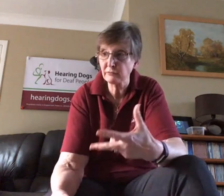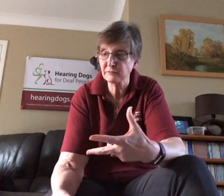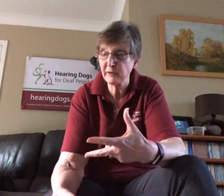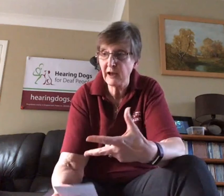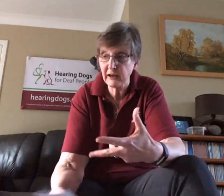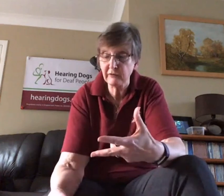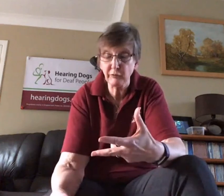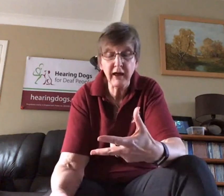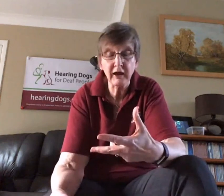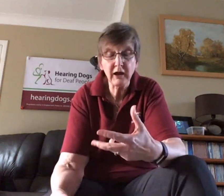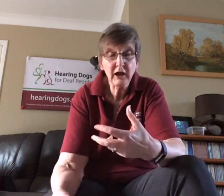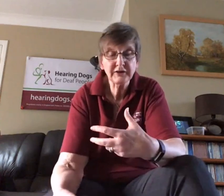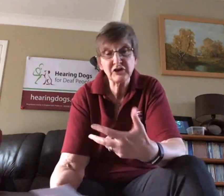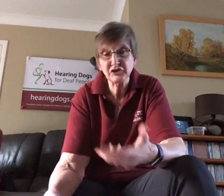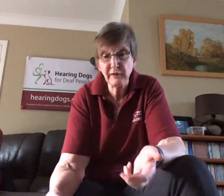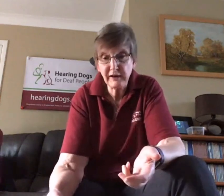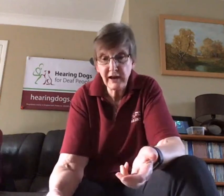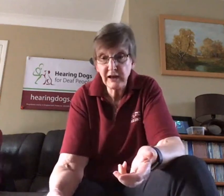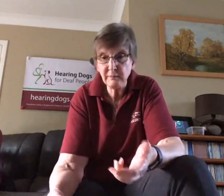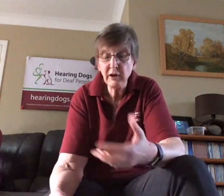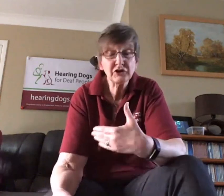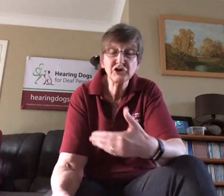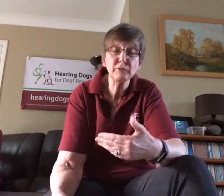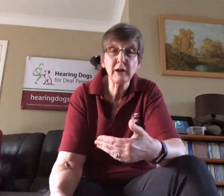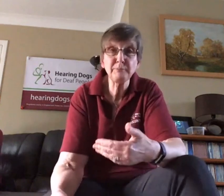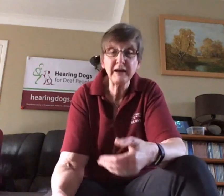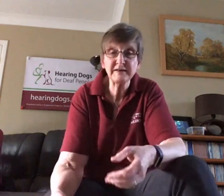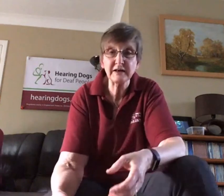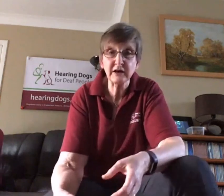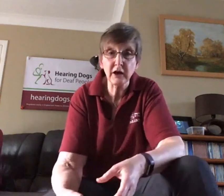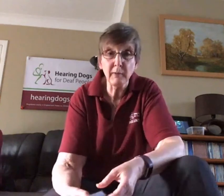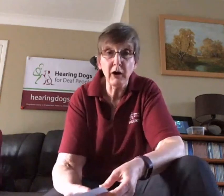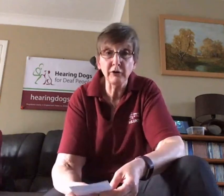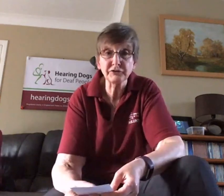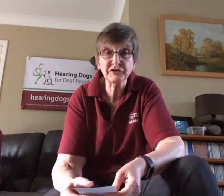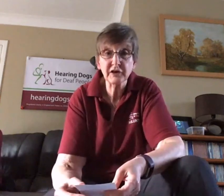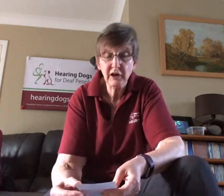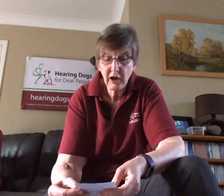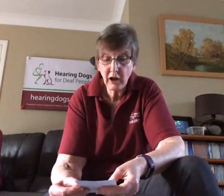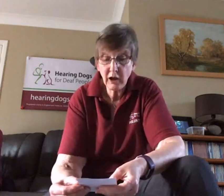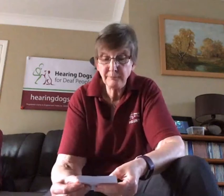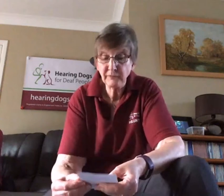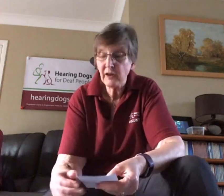behave with that, teaching their name, teach them all their basic commands and generally